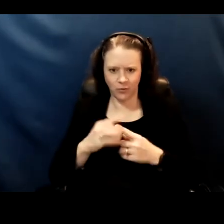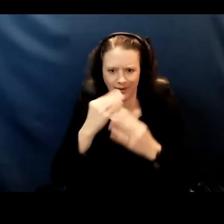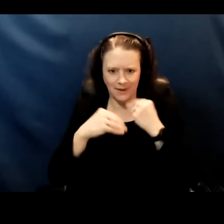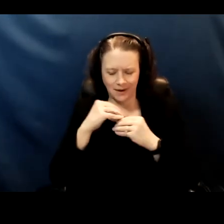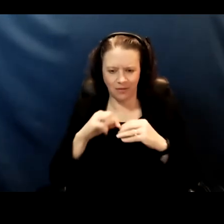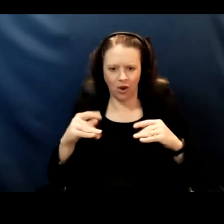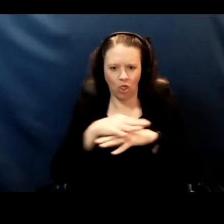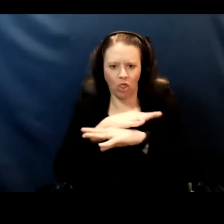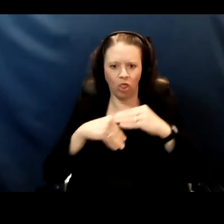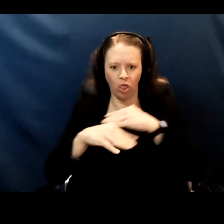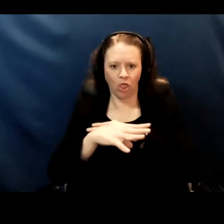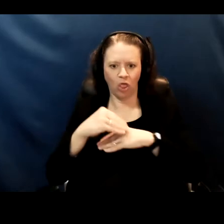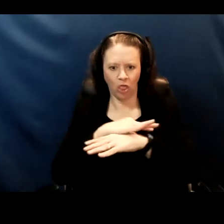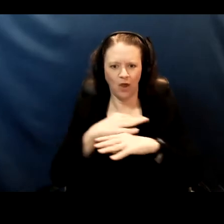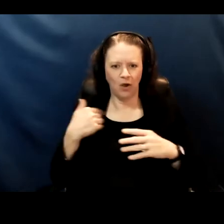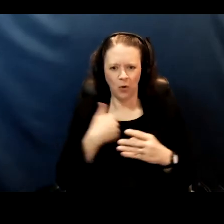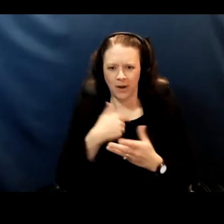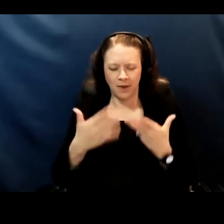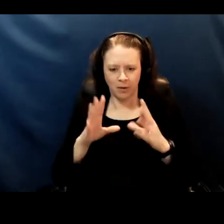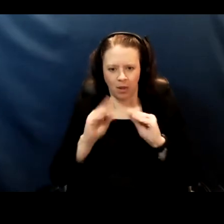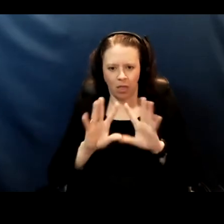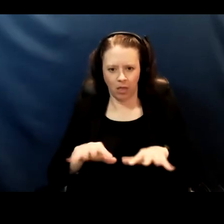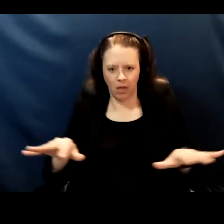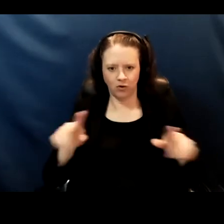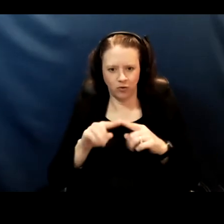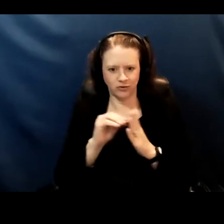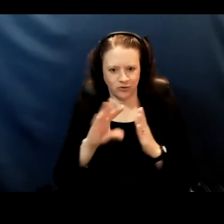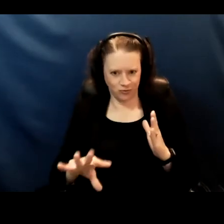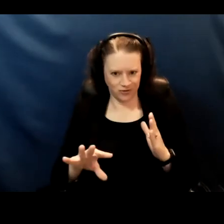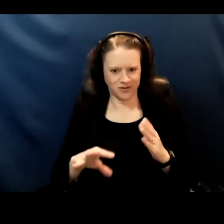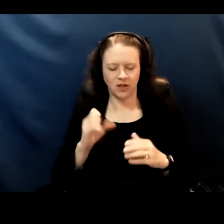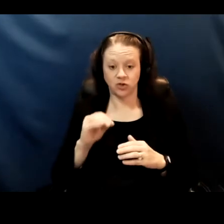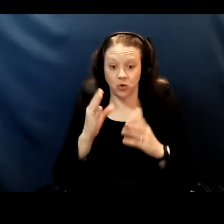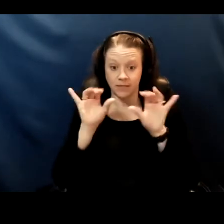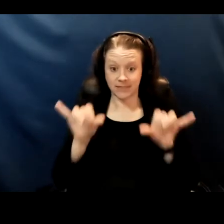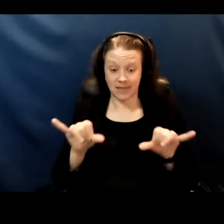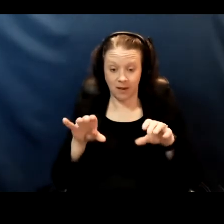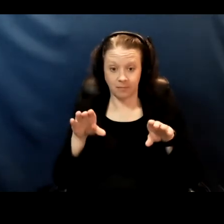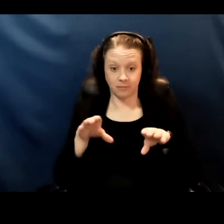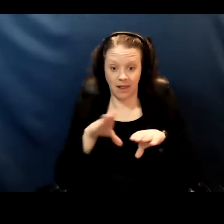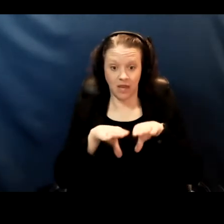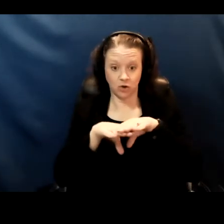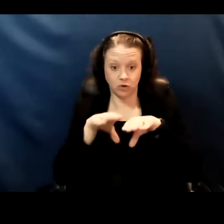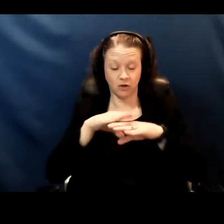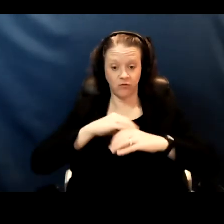So I think that the same layers of precaution can be in place for the adults